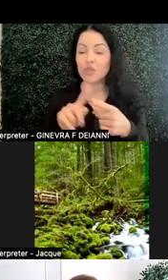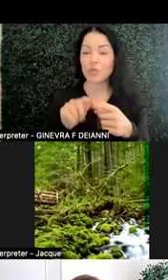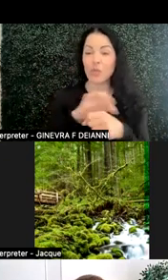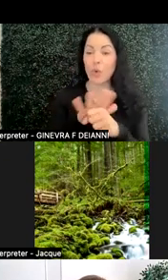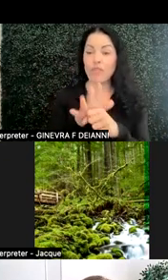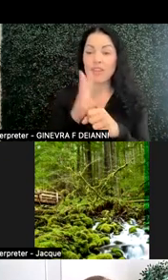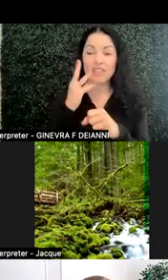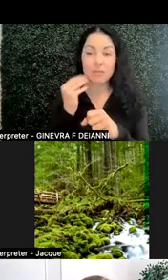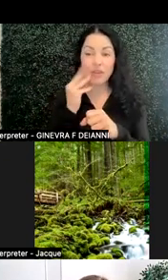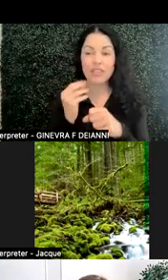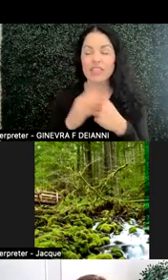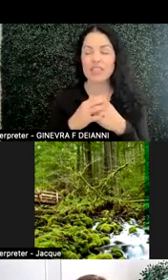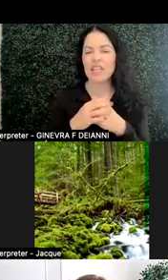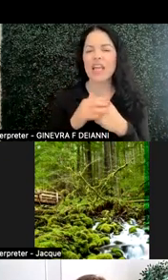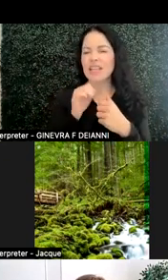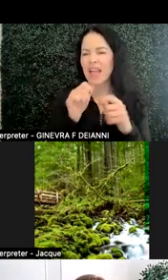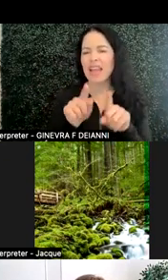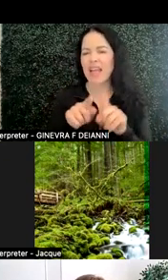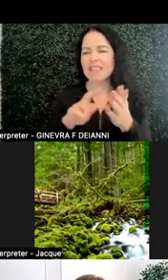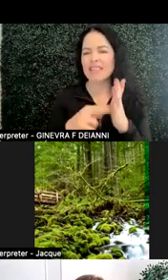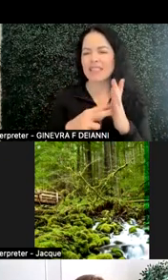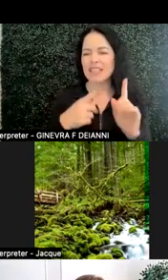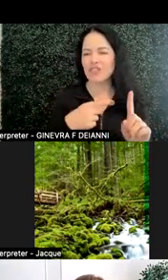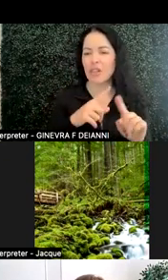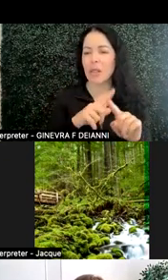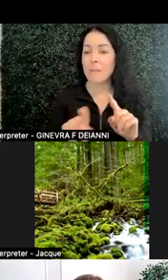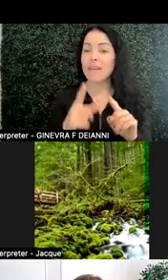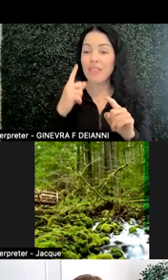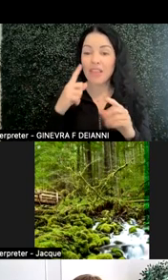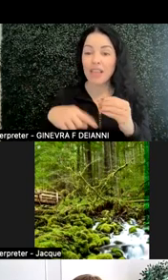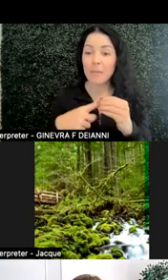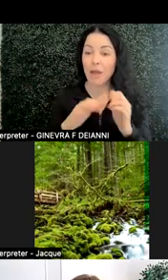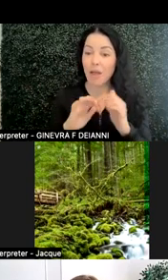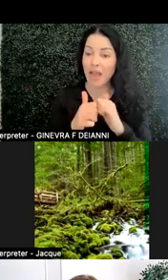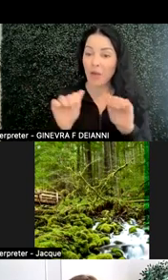maybe not as intentional. But in thinking about how can there be more